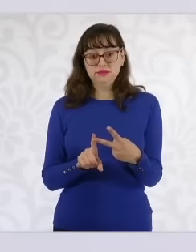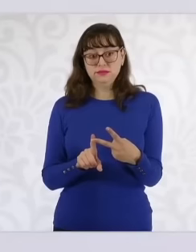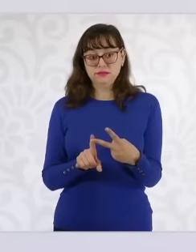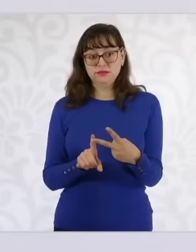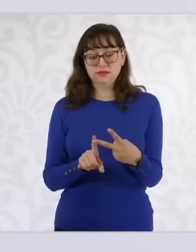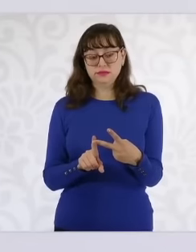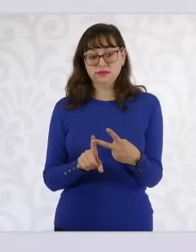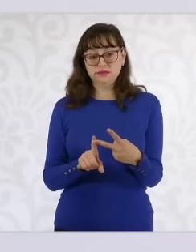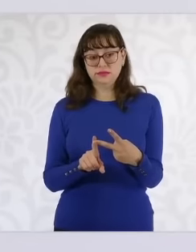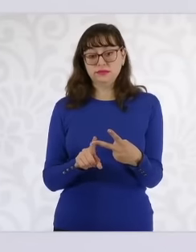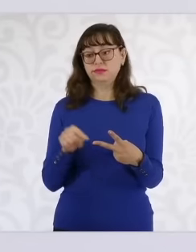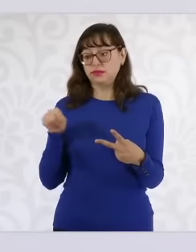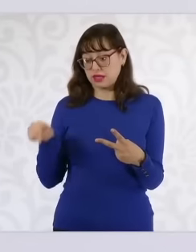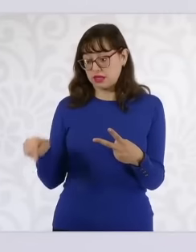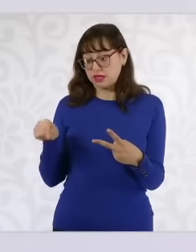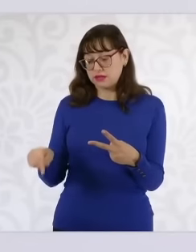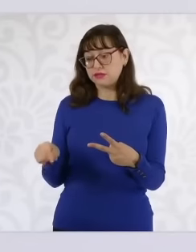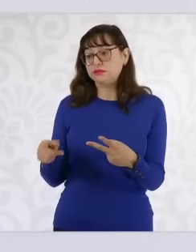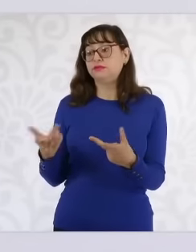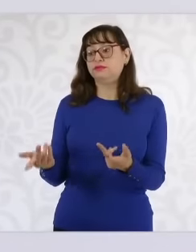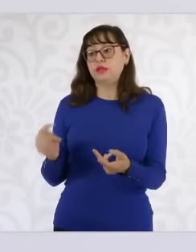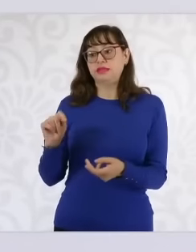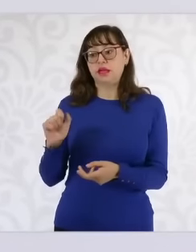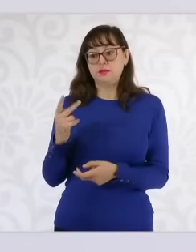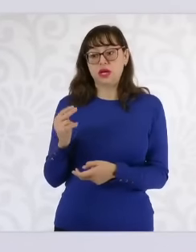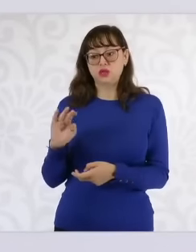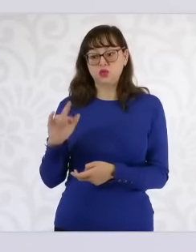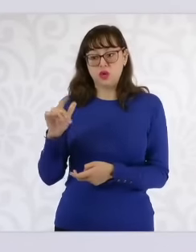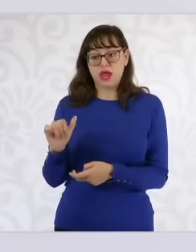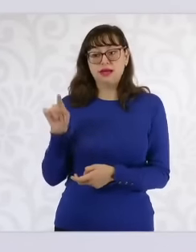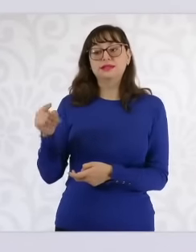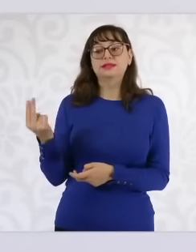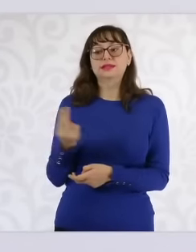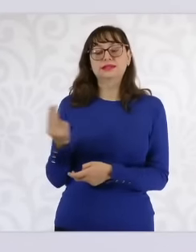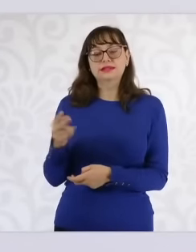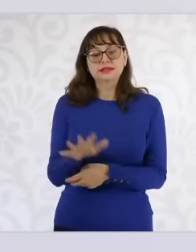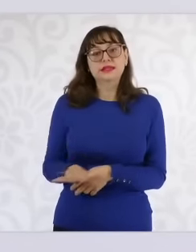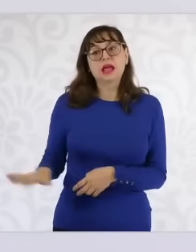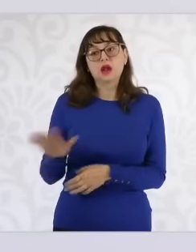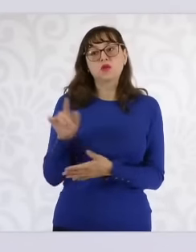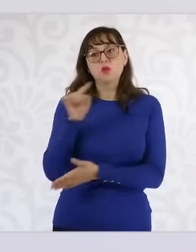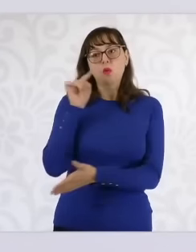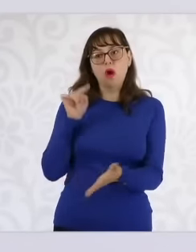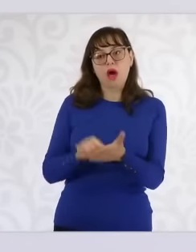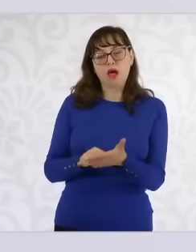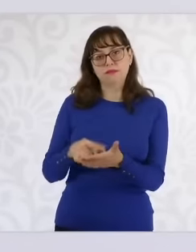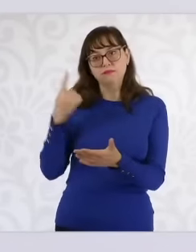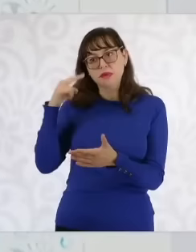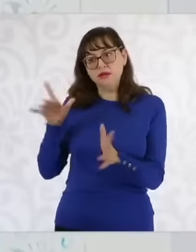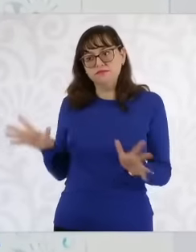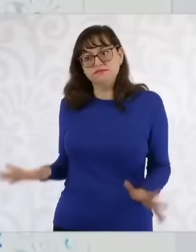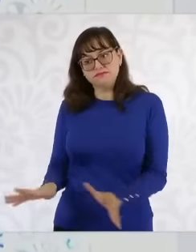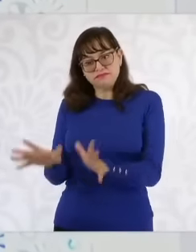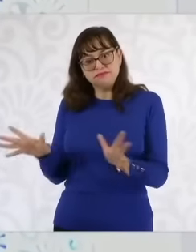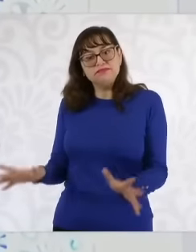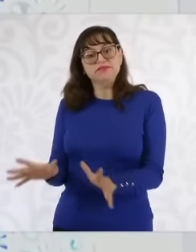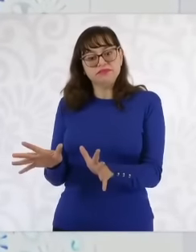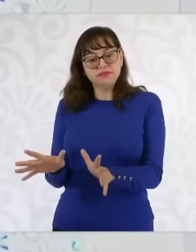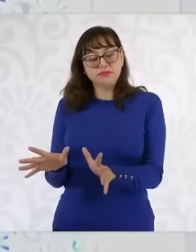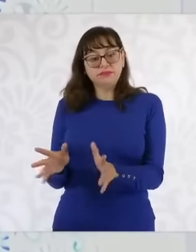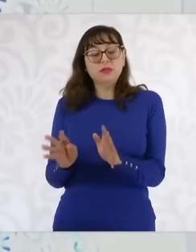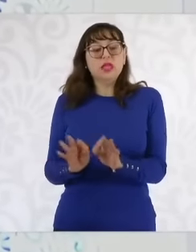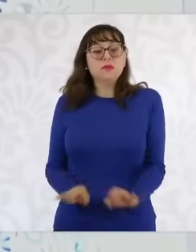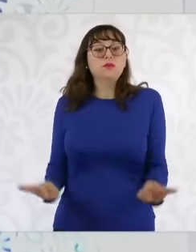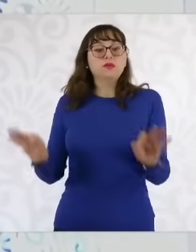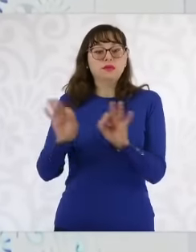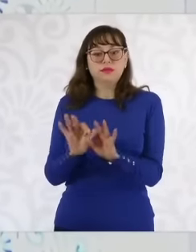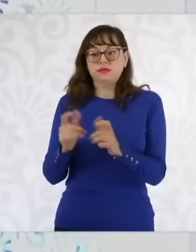in Tapachula. The objective is that there is investment for the development in Tapachula in such a way